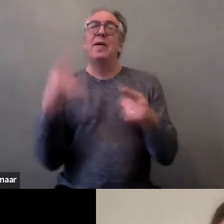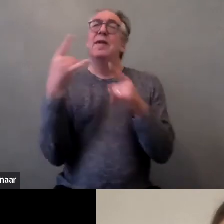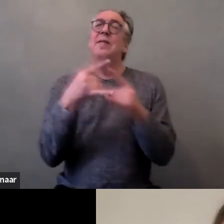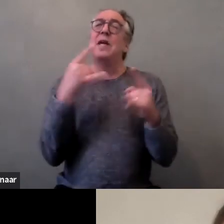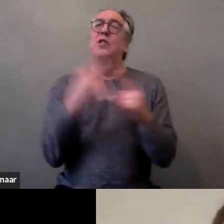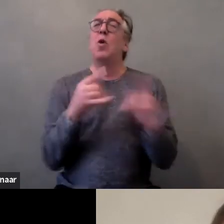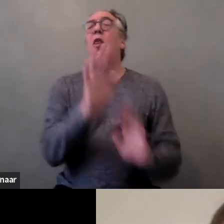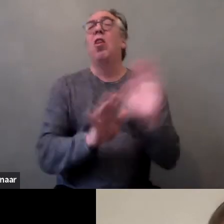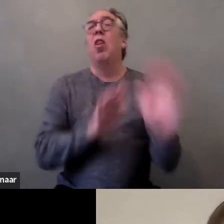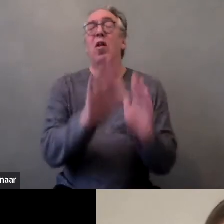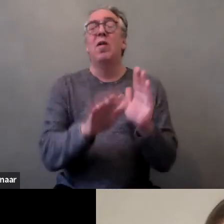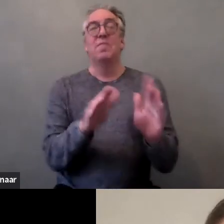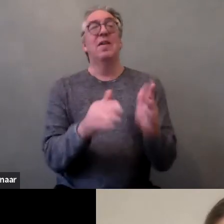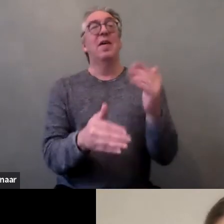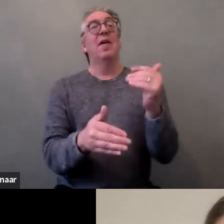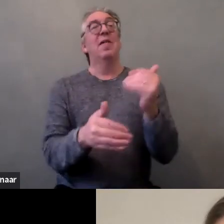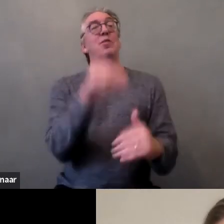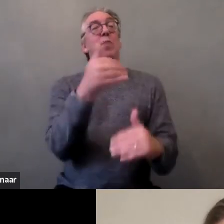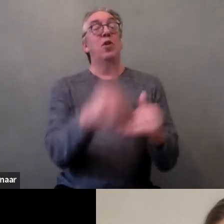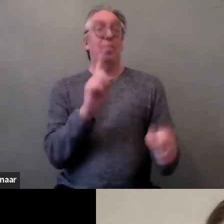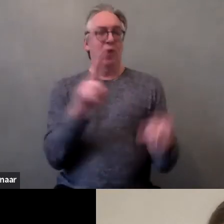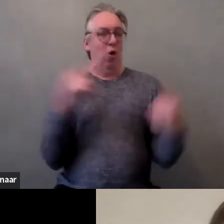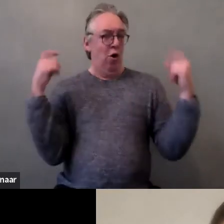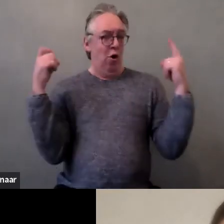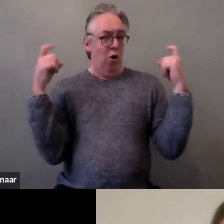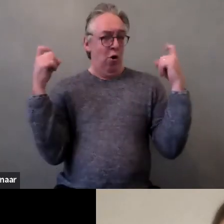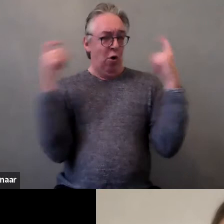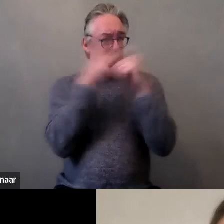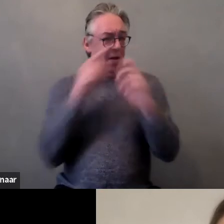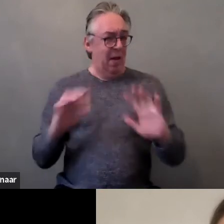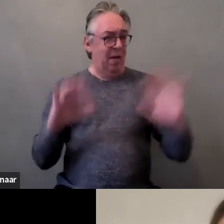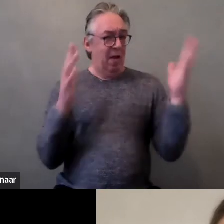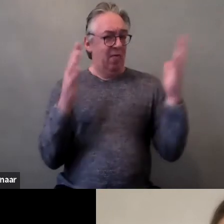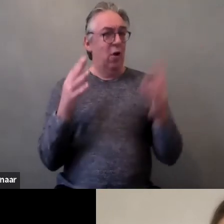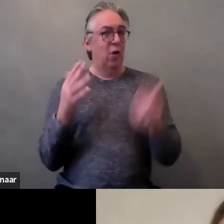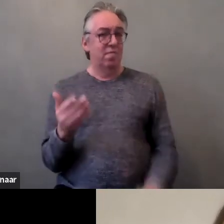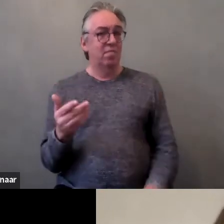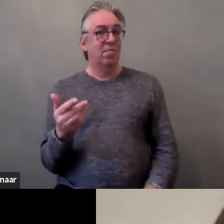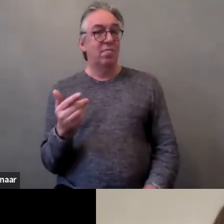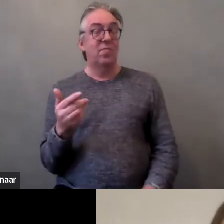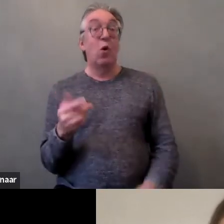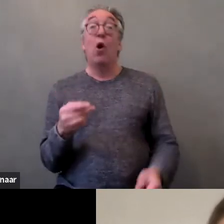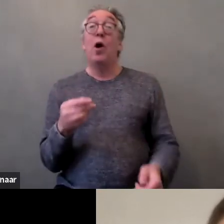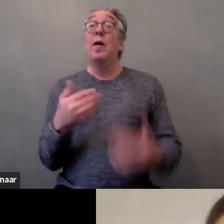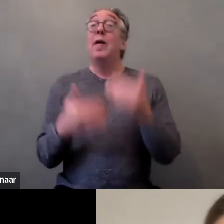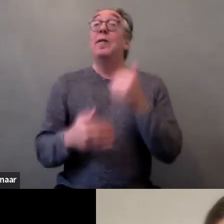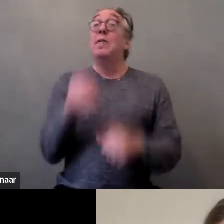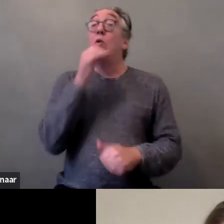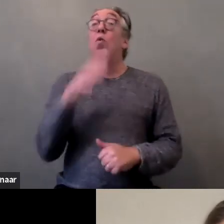and the complex realities women with disabilities face when navigating consent and inabilities in a patriarchal world.